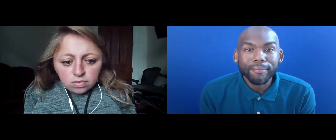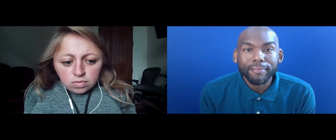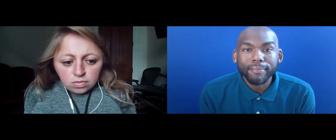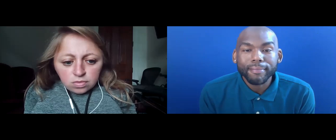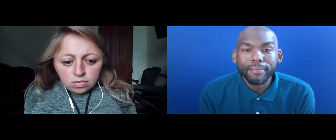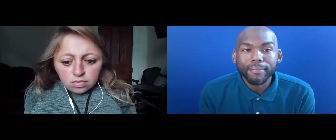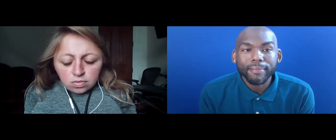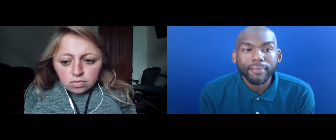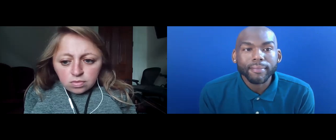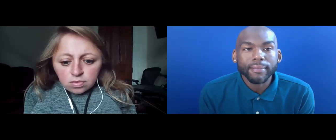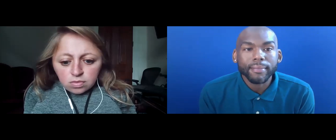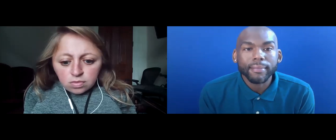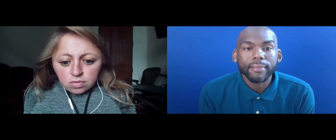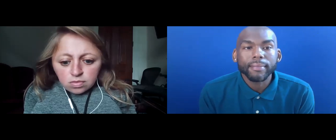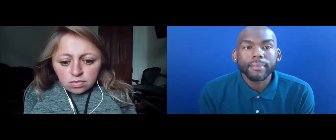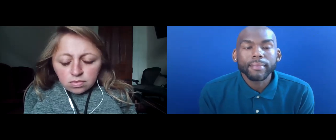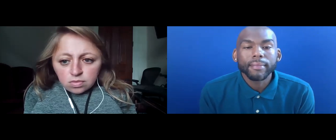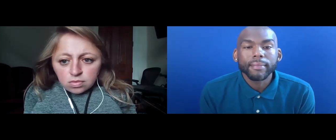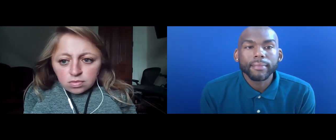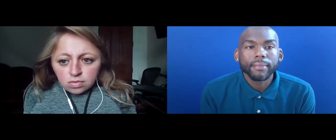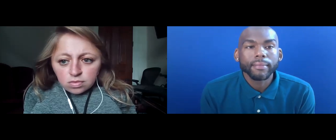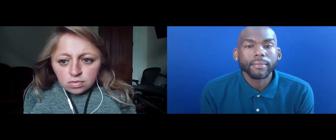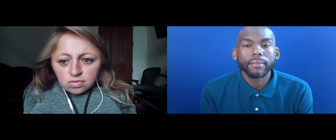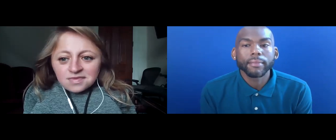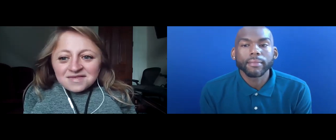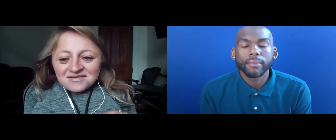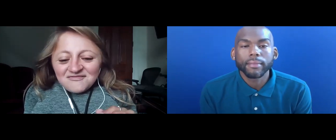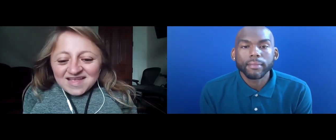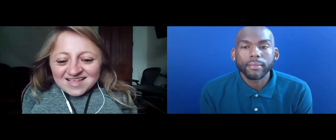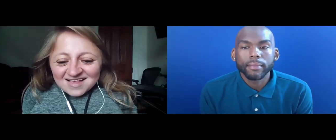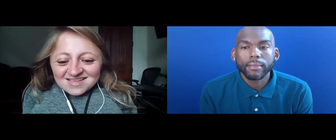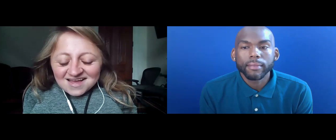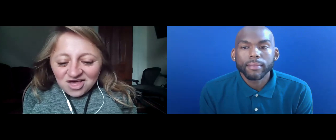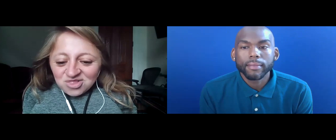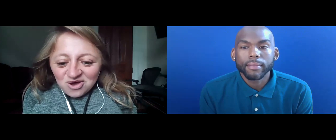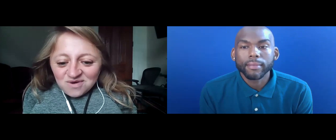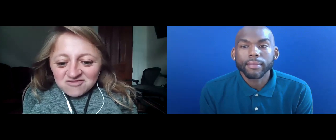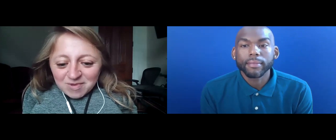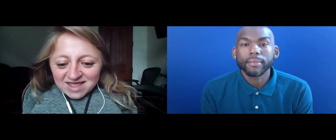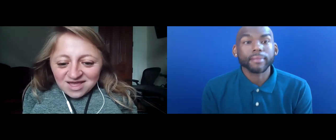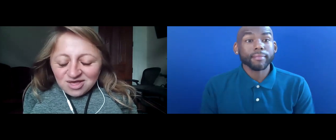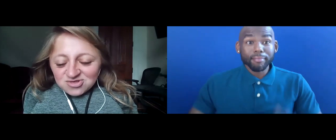HELLO, EVERYBODY.